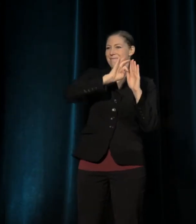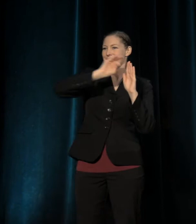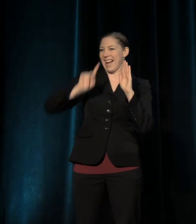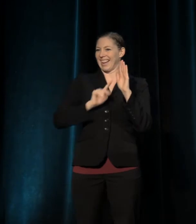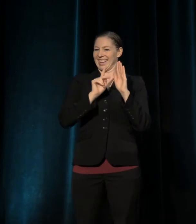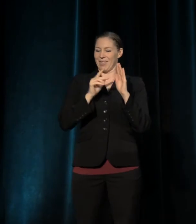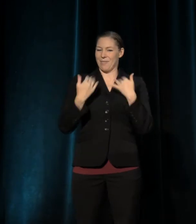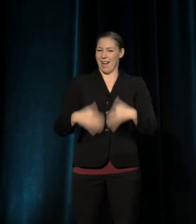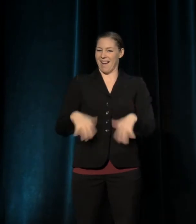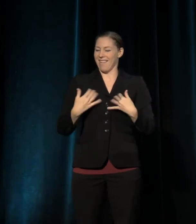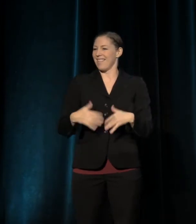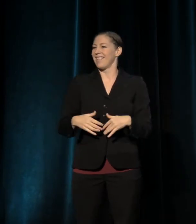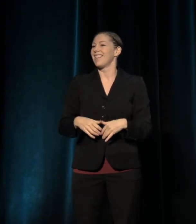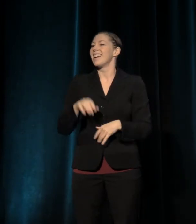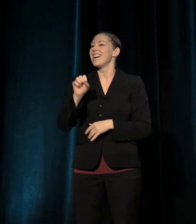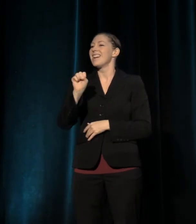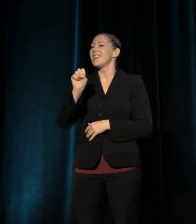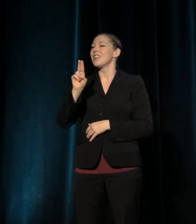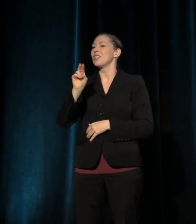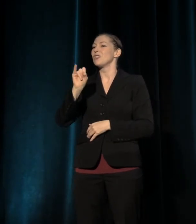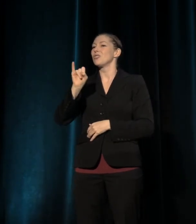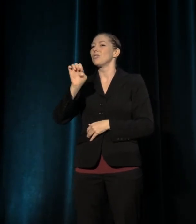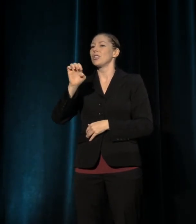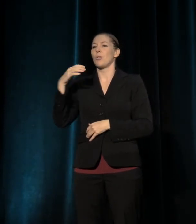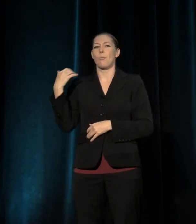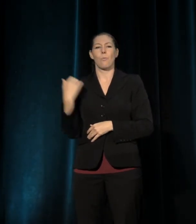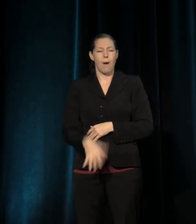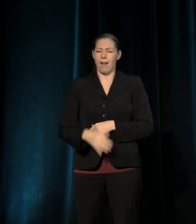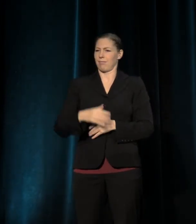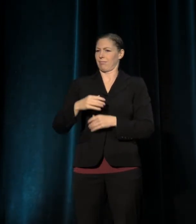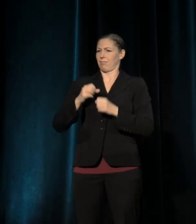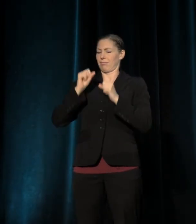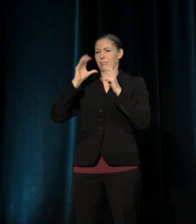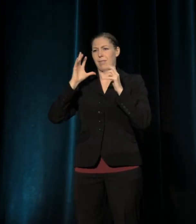Susie is a force. During the last almost three decades,